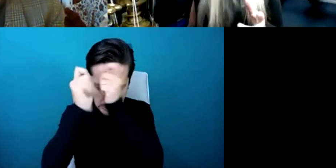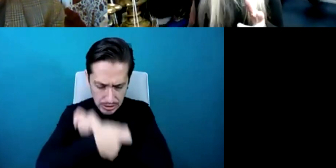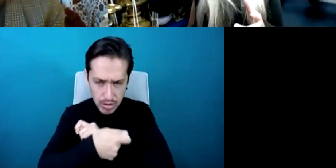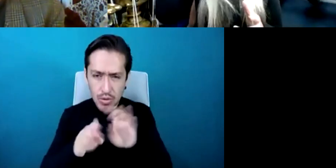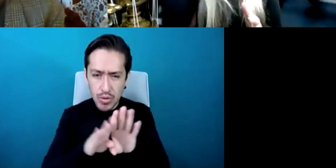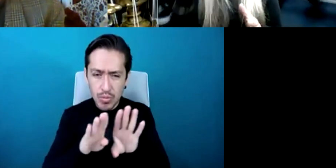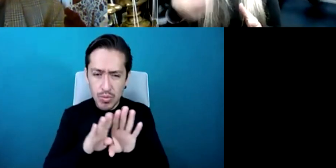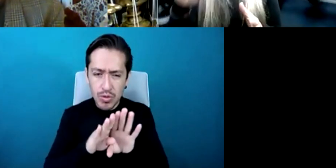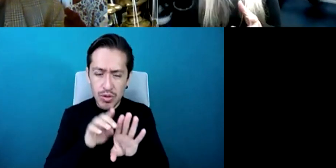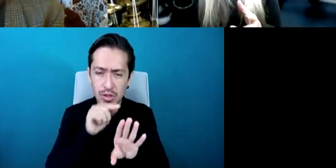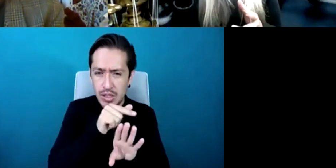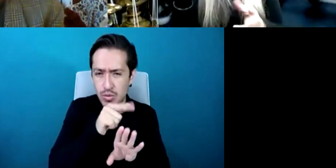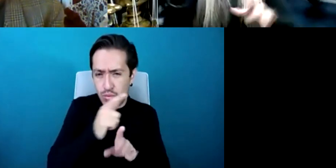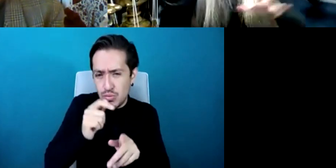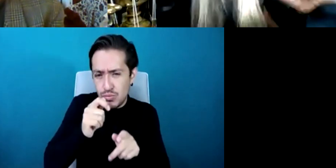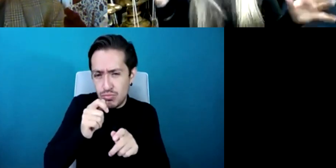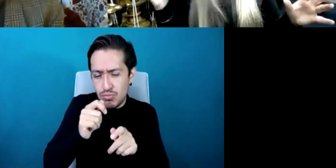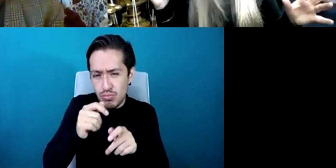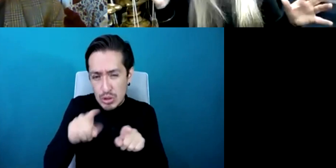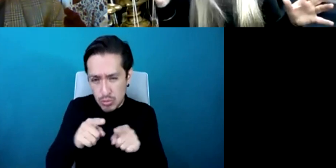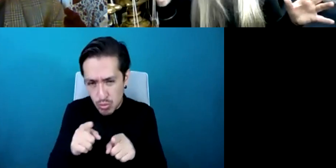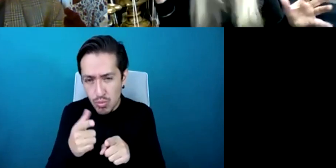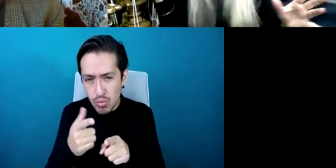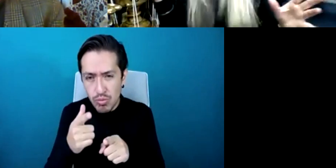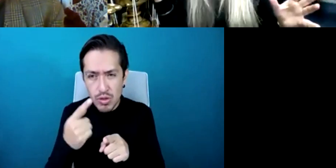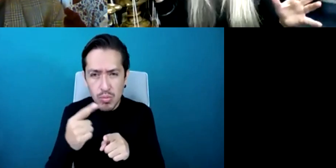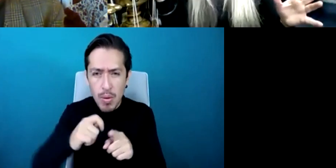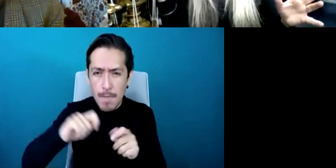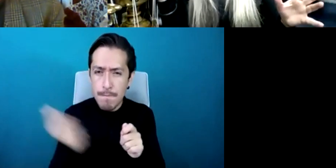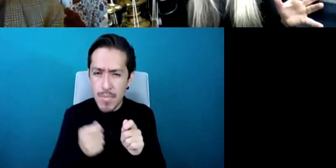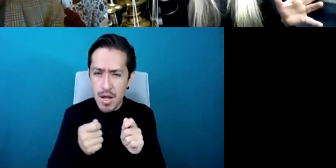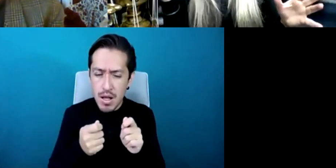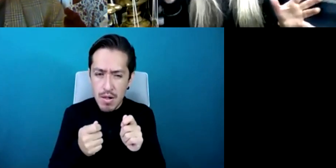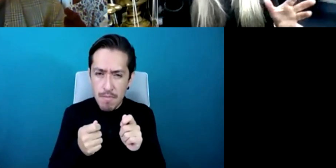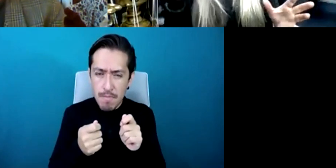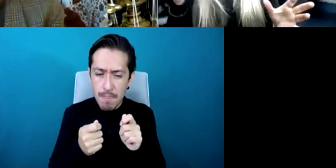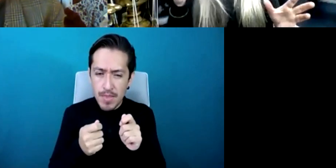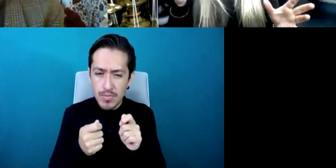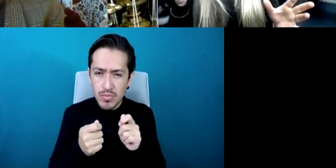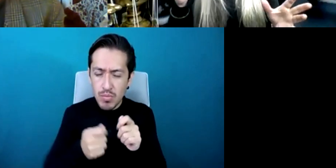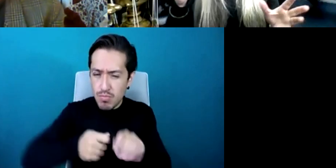but when he struck that drum he just waited he absolutely waited and he waited not only